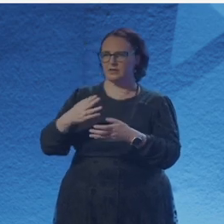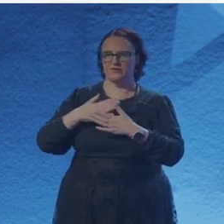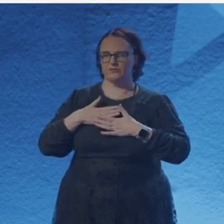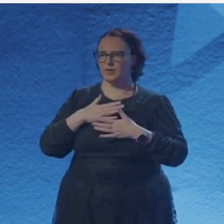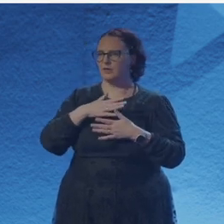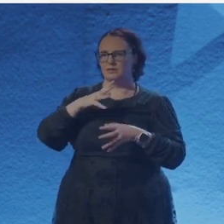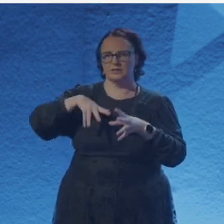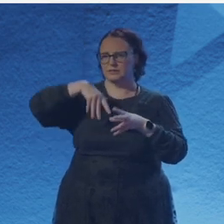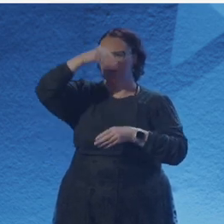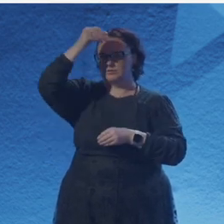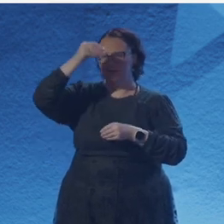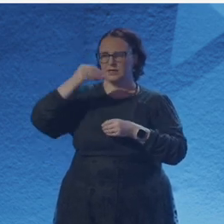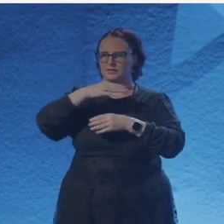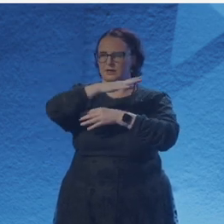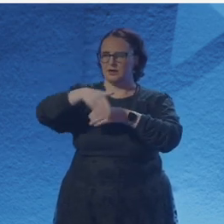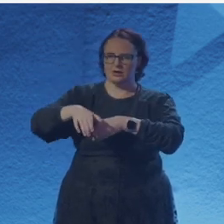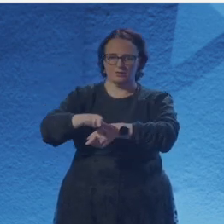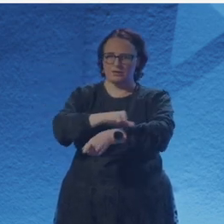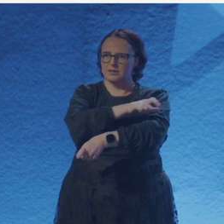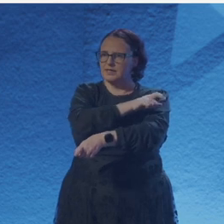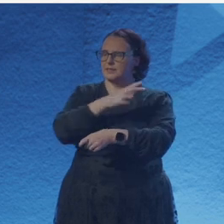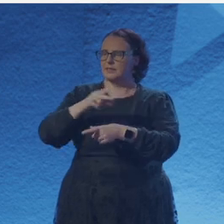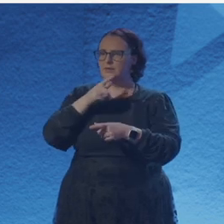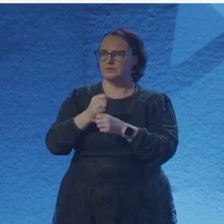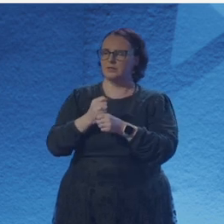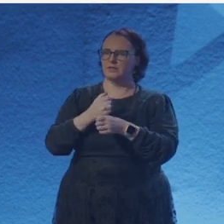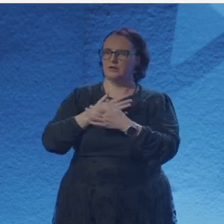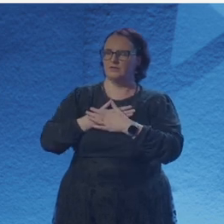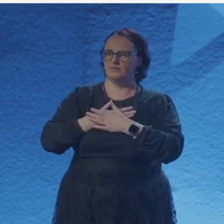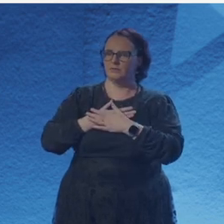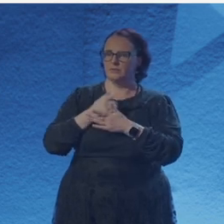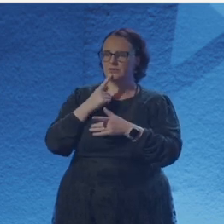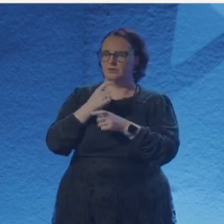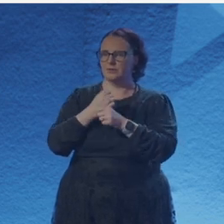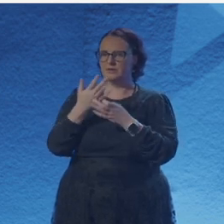but I couldn't wrap my head around then. And I can't wrap my head around now